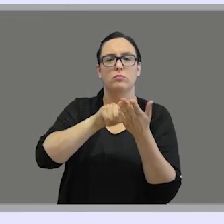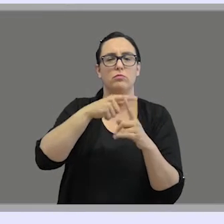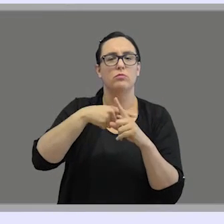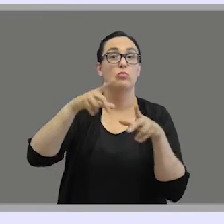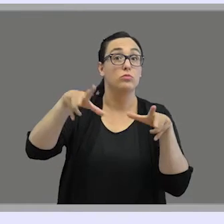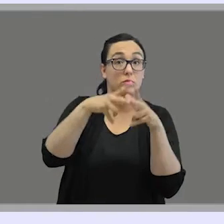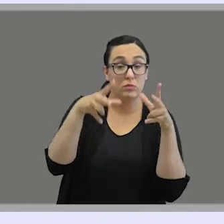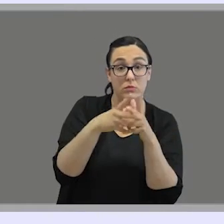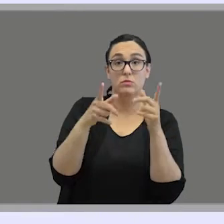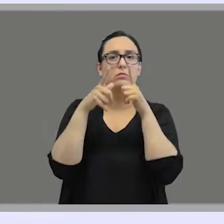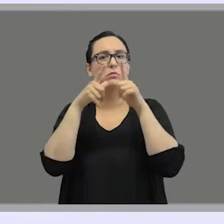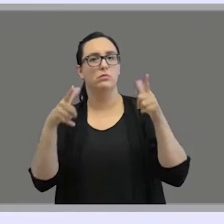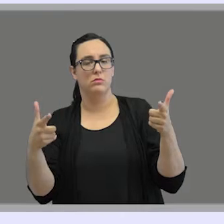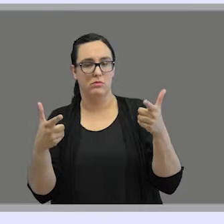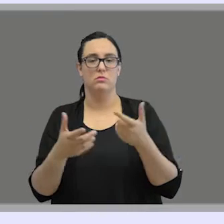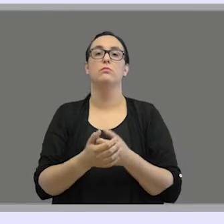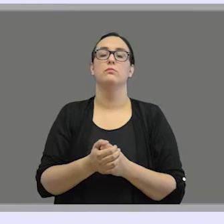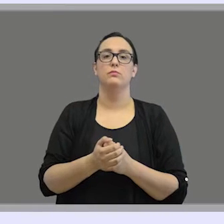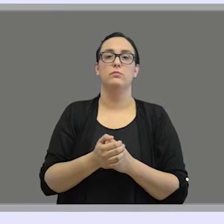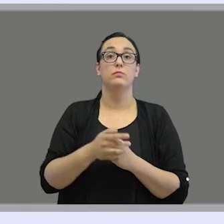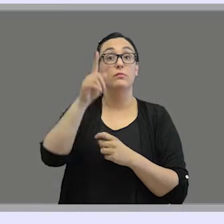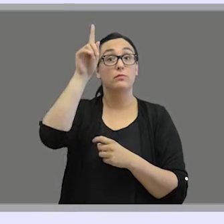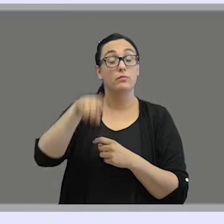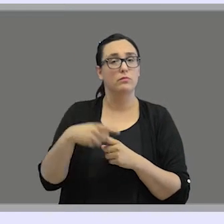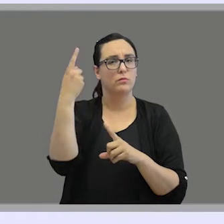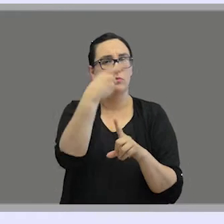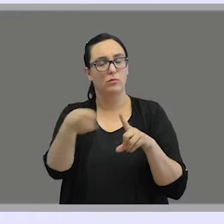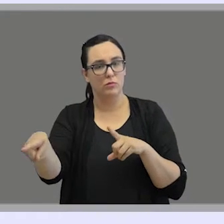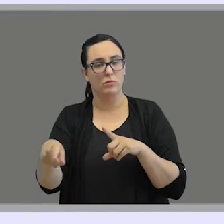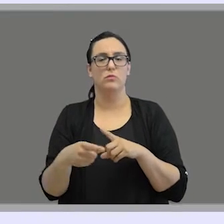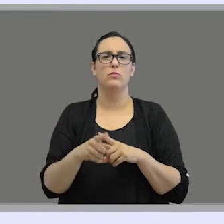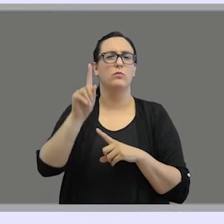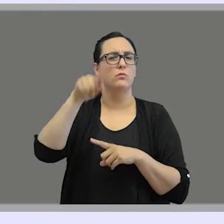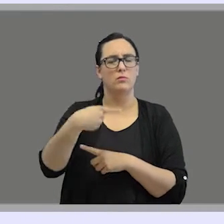socially and linguistically. It is also very important to bear in mind